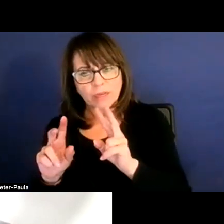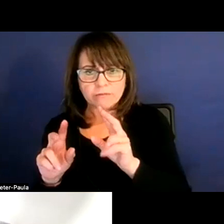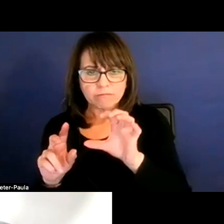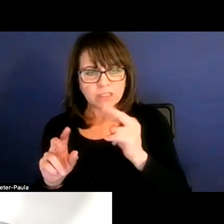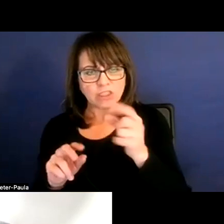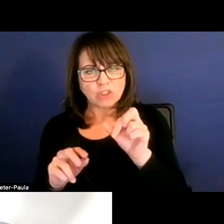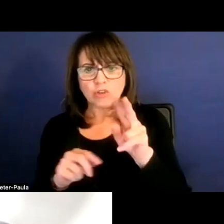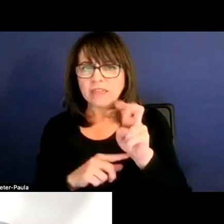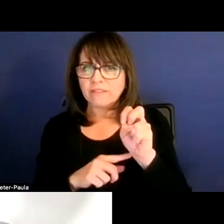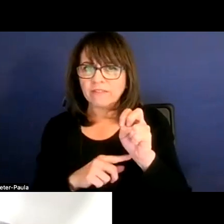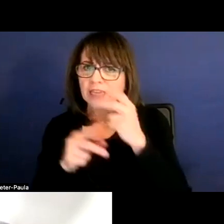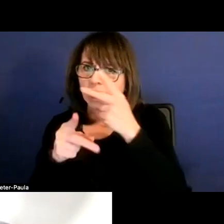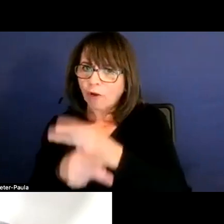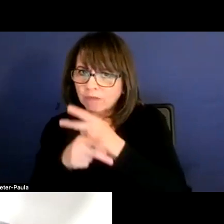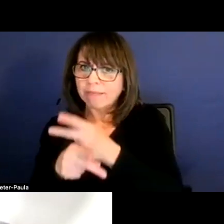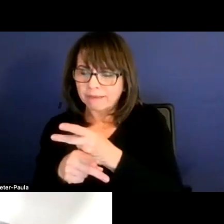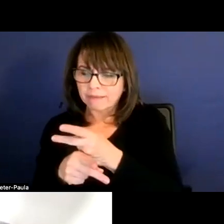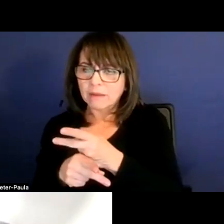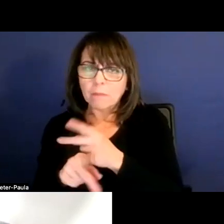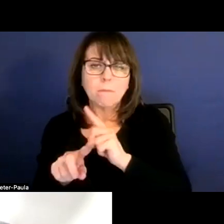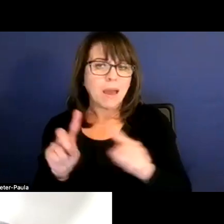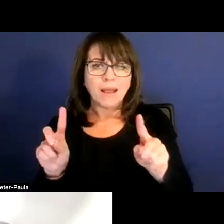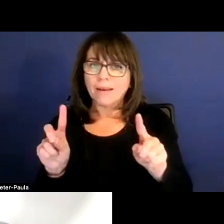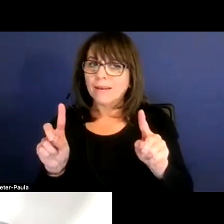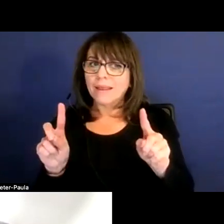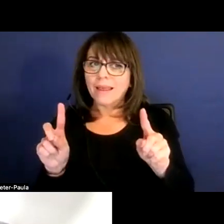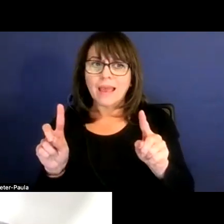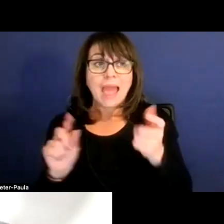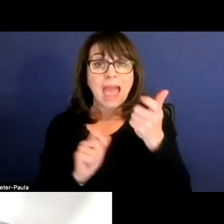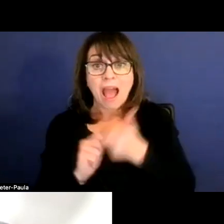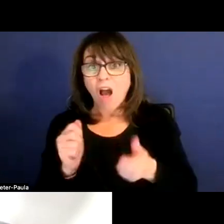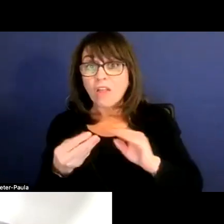But every indicator, I mean, as I said, it's looking like we're gonna see...